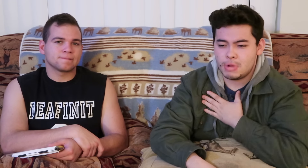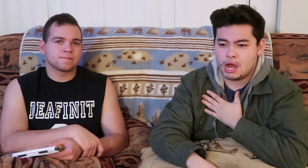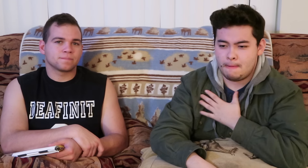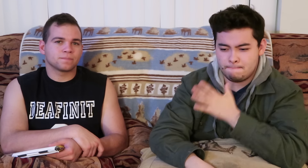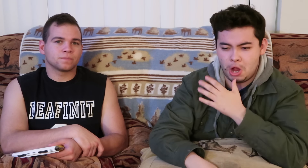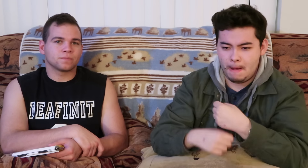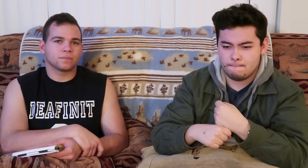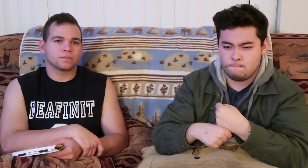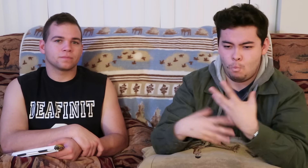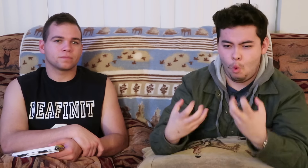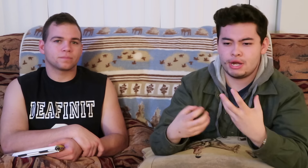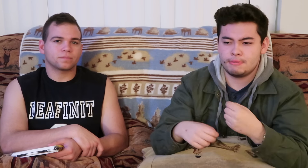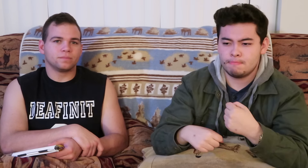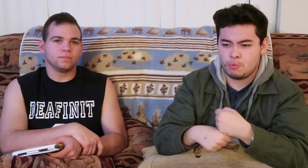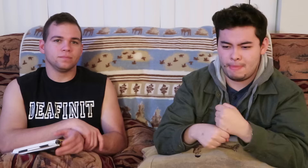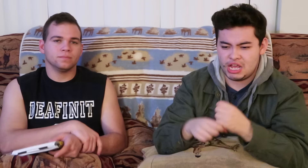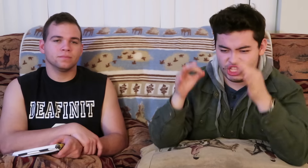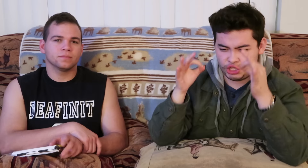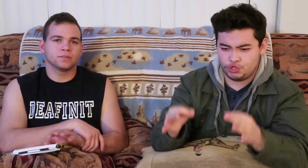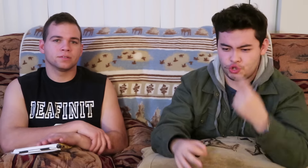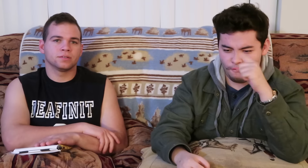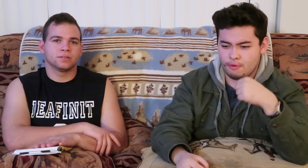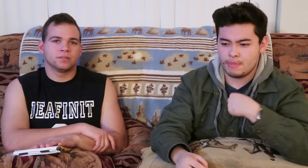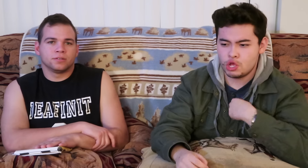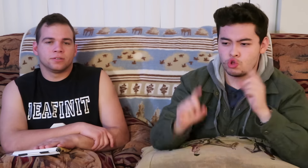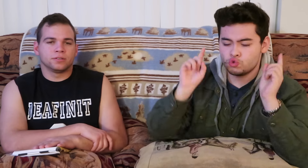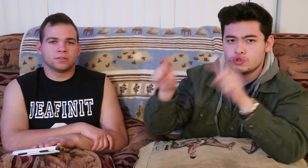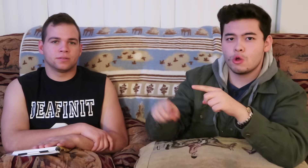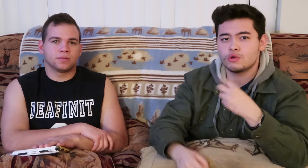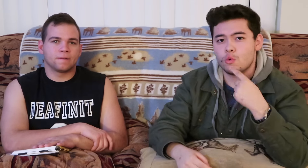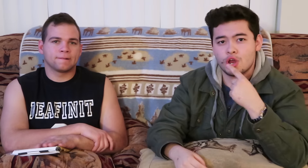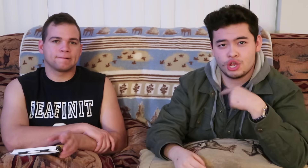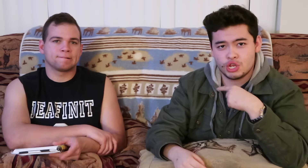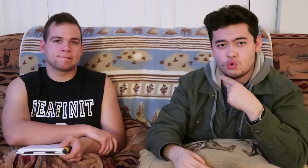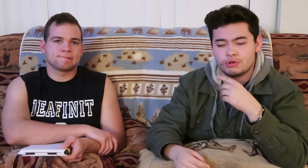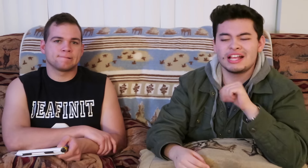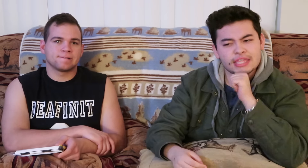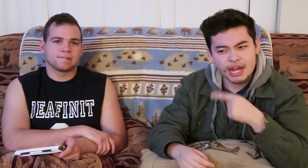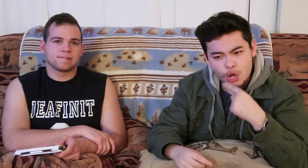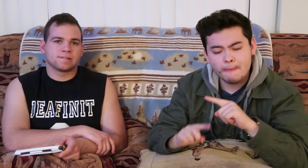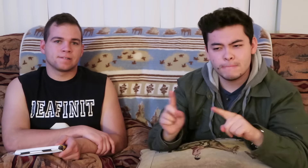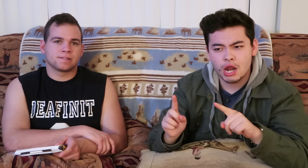my mom wanted to make the decision for me to go to a hearing, well not hearing but